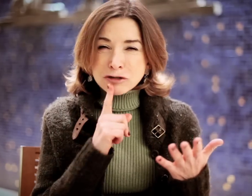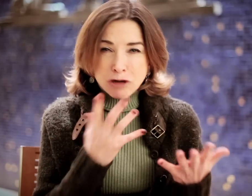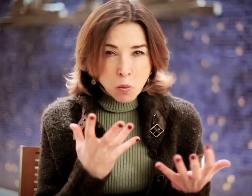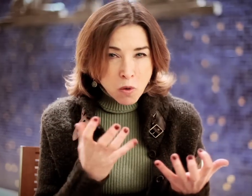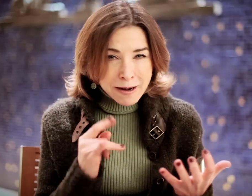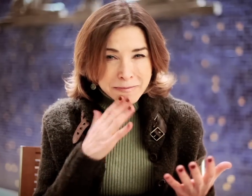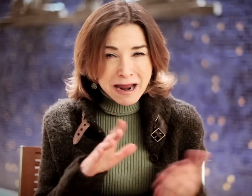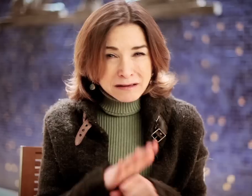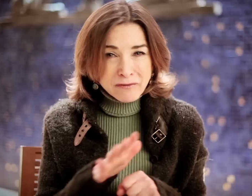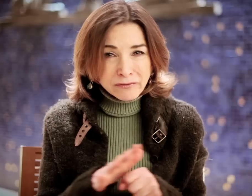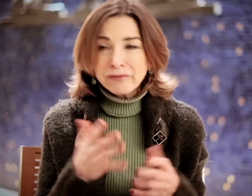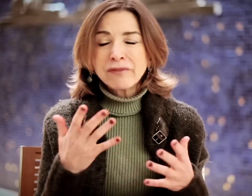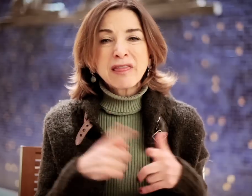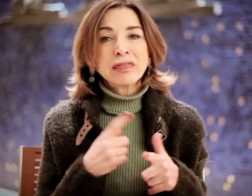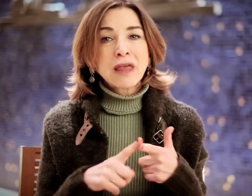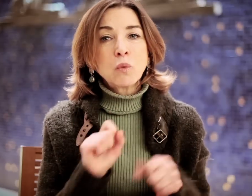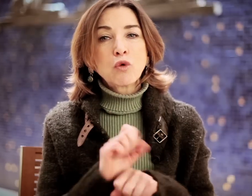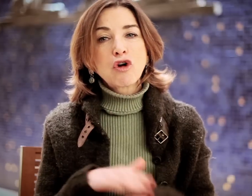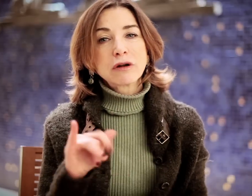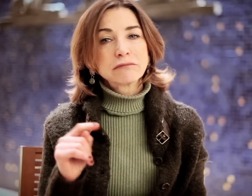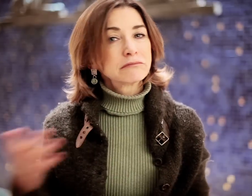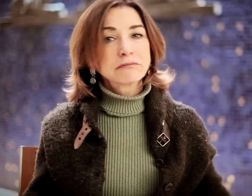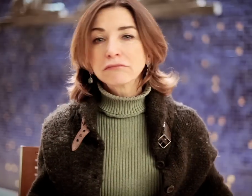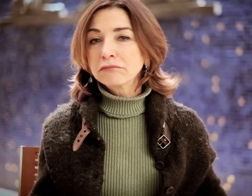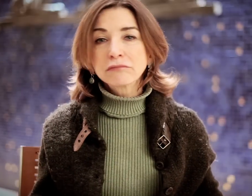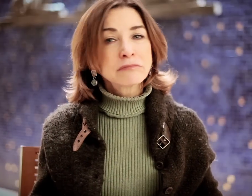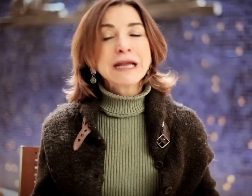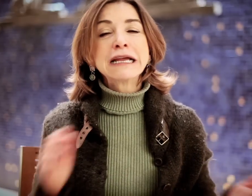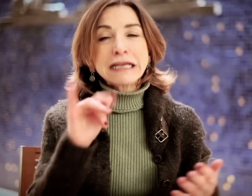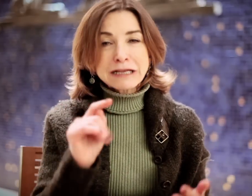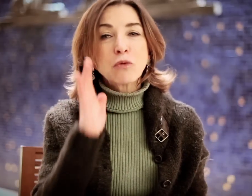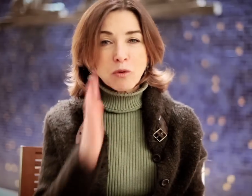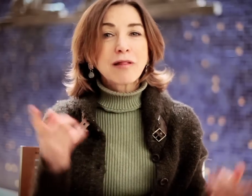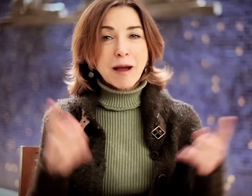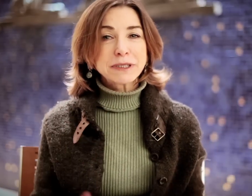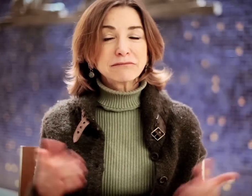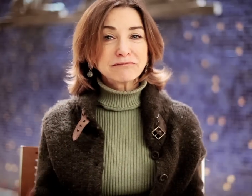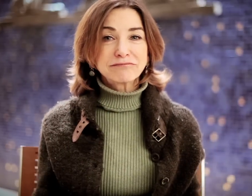...and you really want it bad enough... then work on it. It will happen.